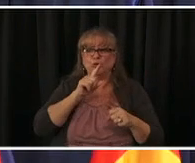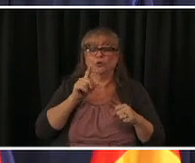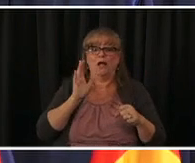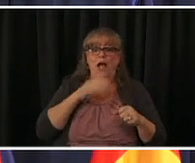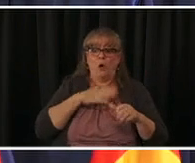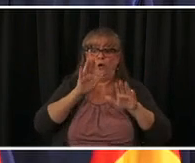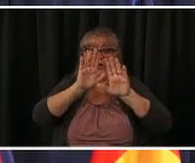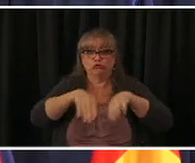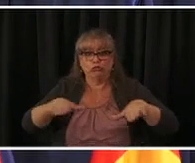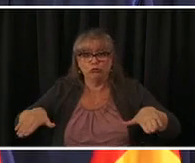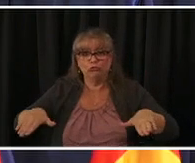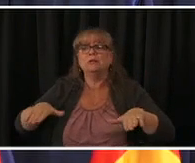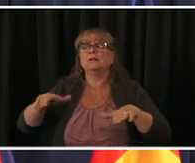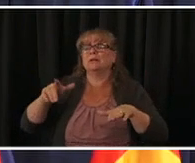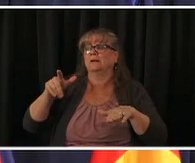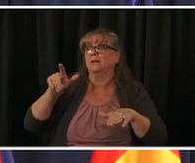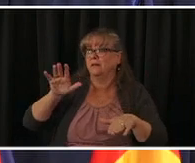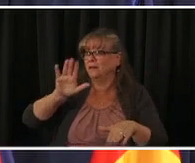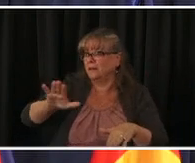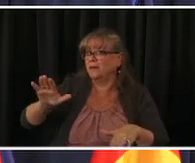and we want to make sure that they're able to continue the final